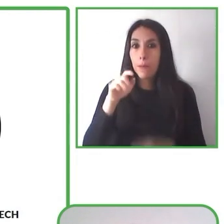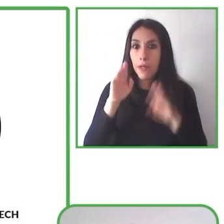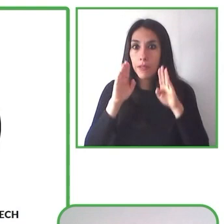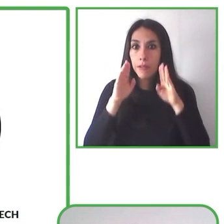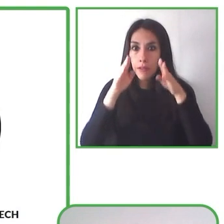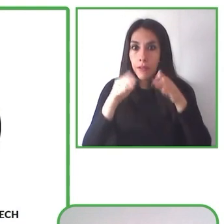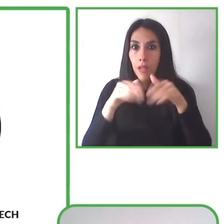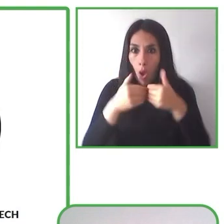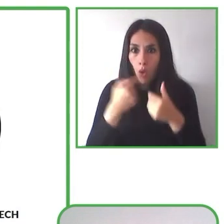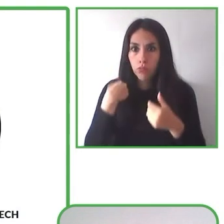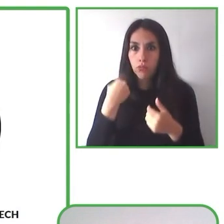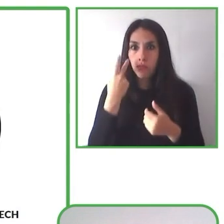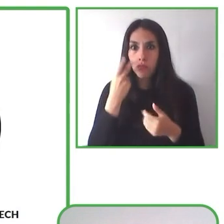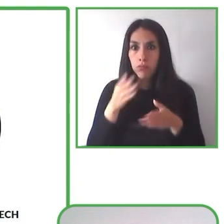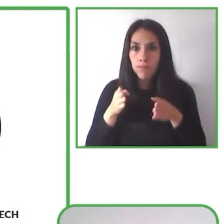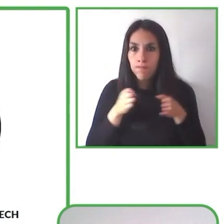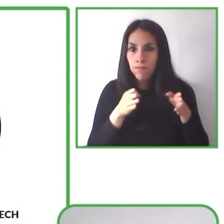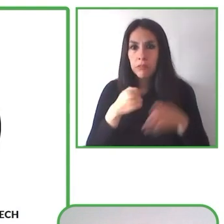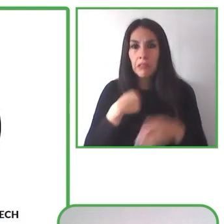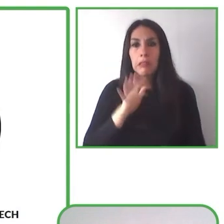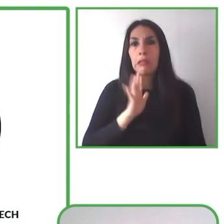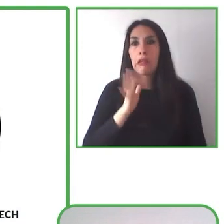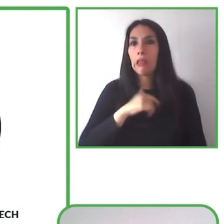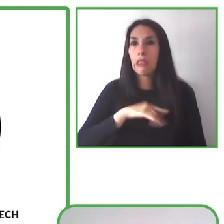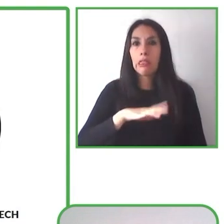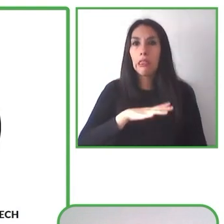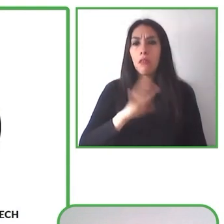And I think we, all of us, not only will the world